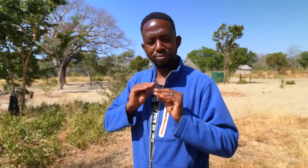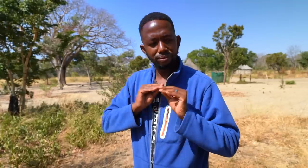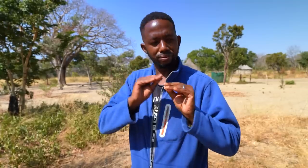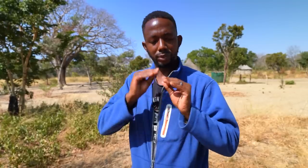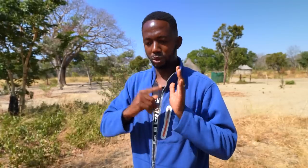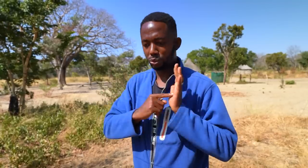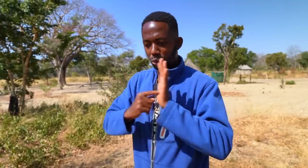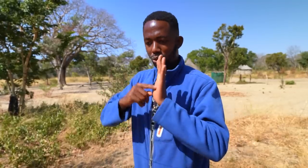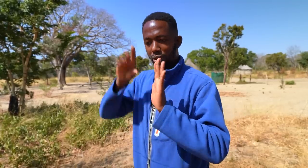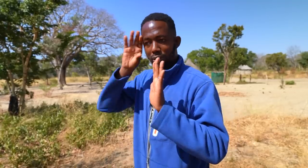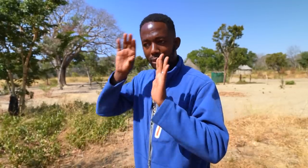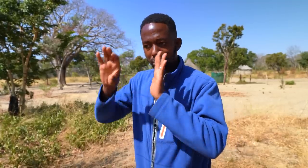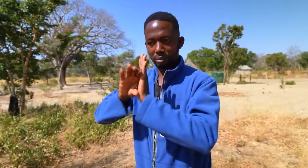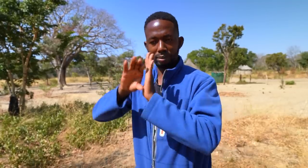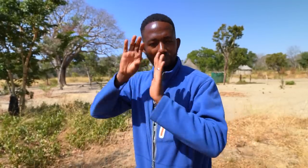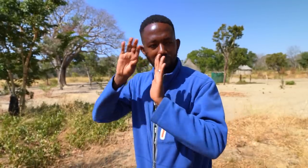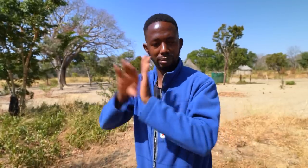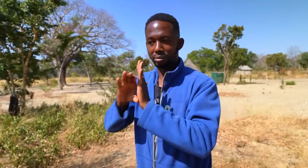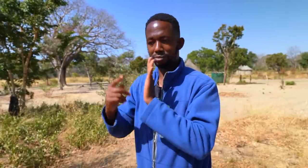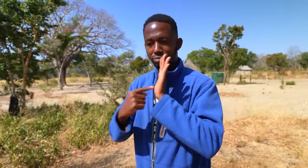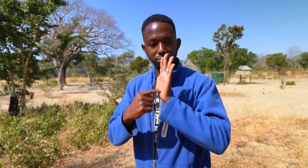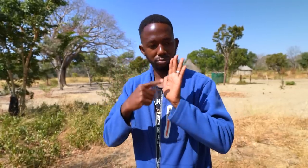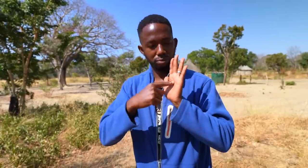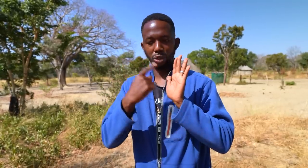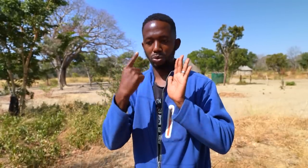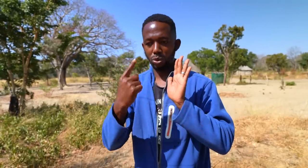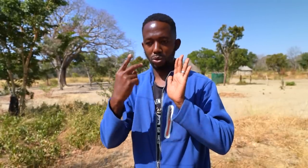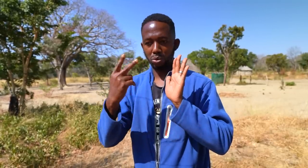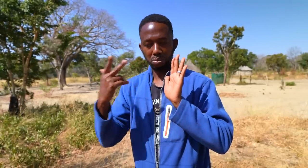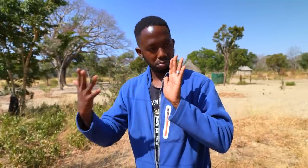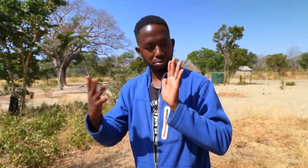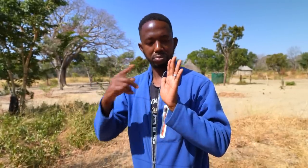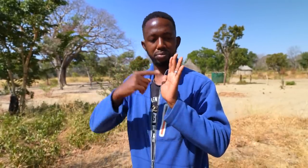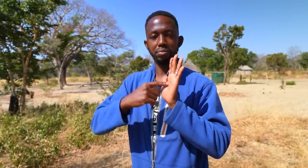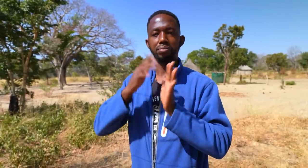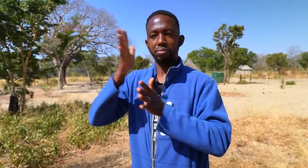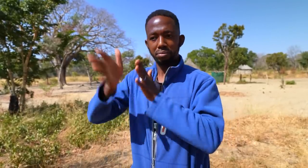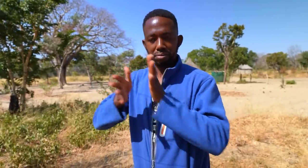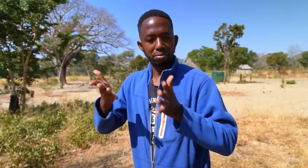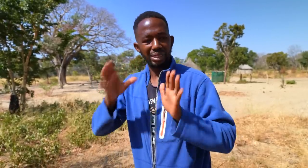So we worked together with a lot of pictures for numbers,